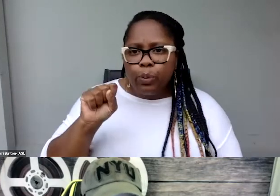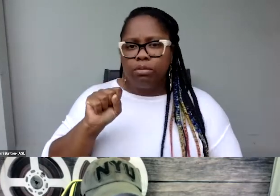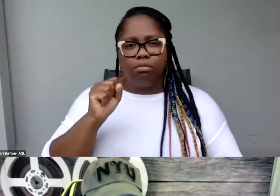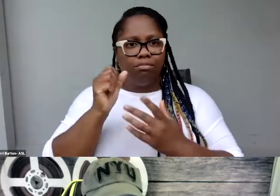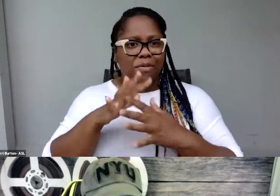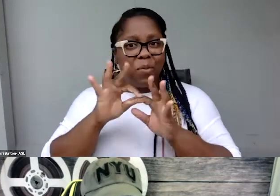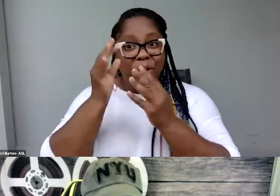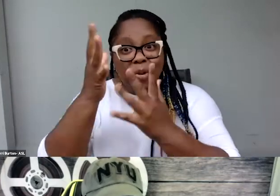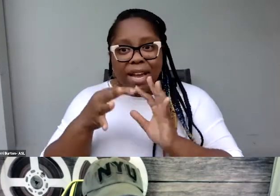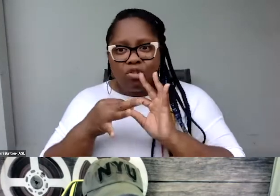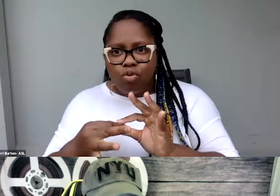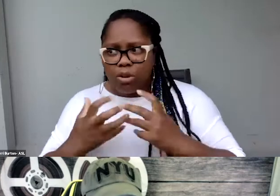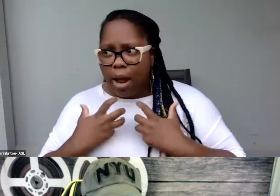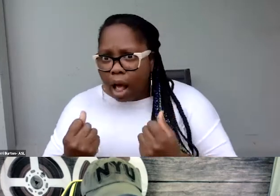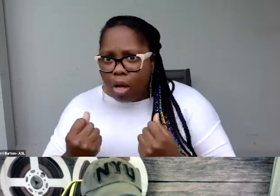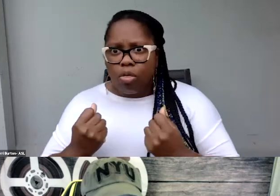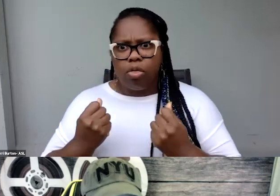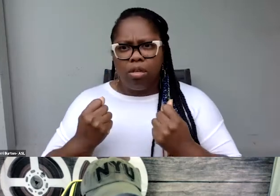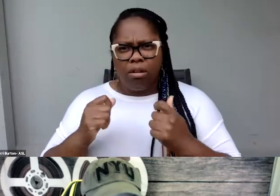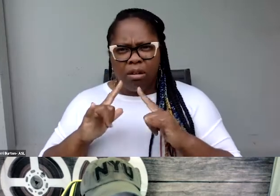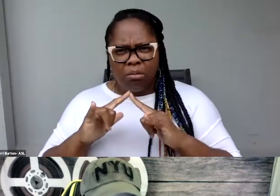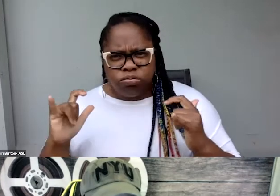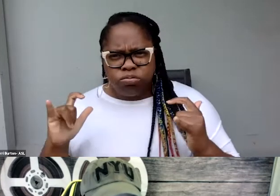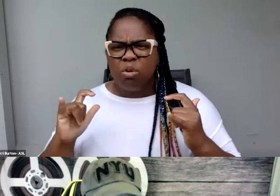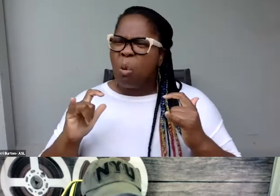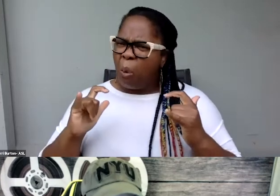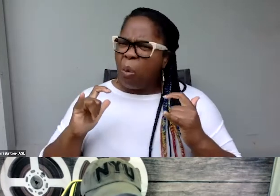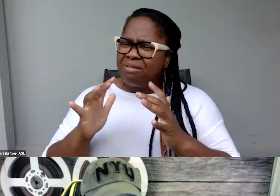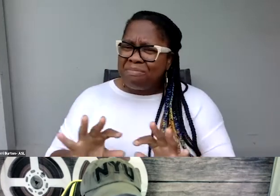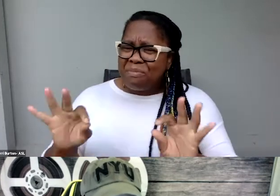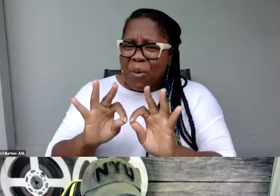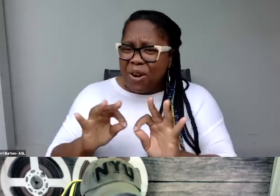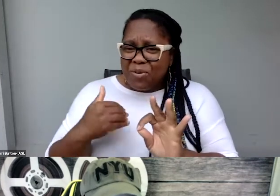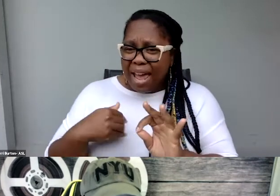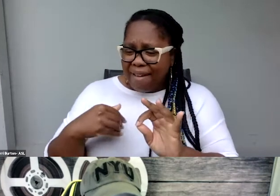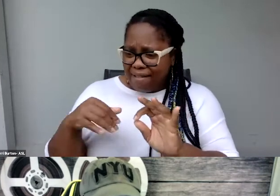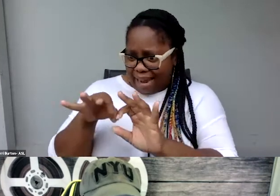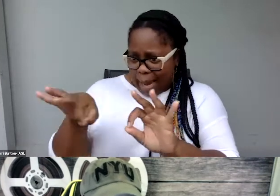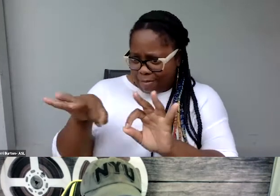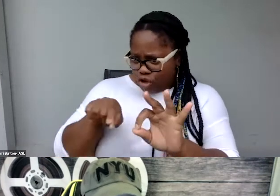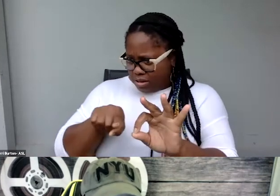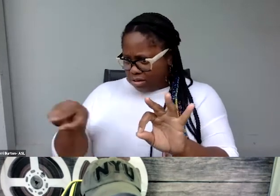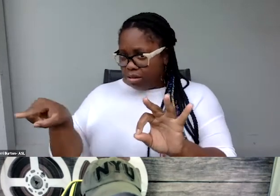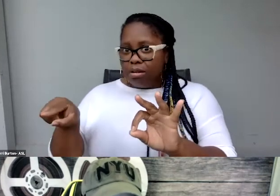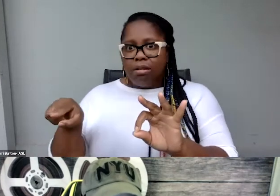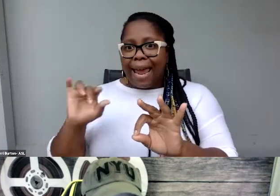health, et cetera, it's vital for the captions to be error free.